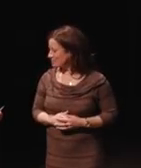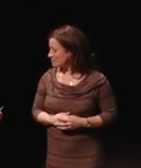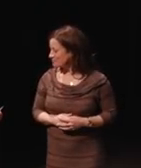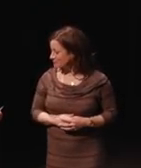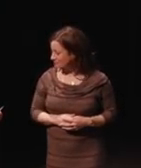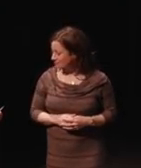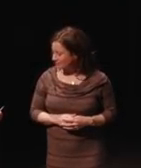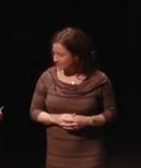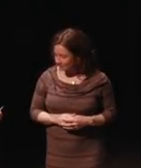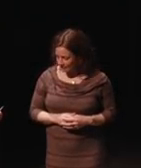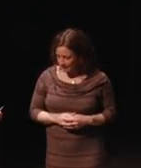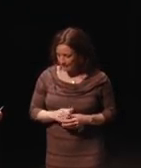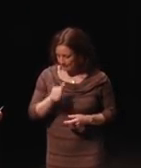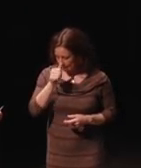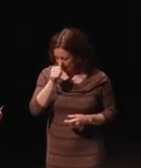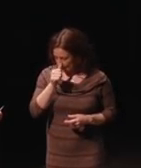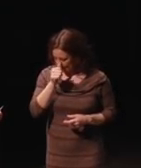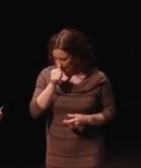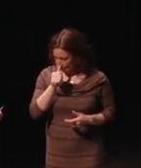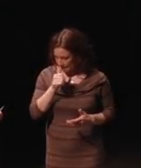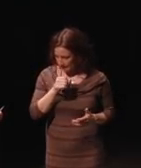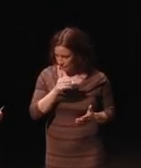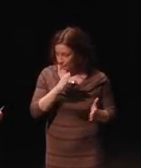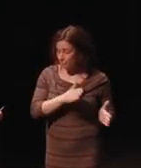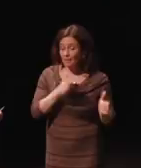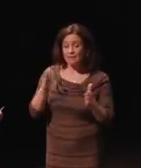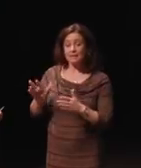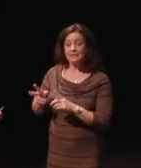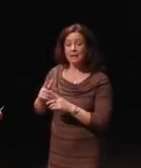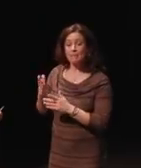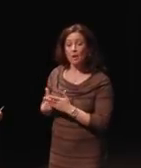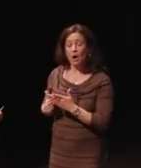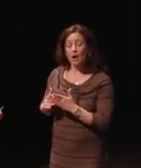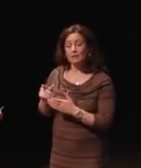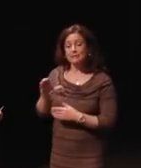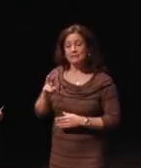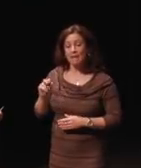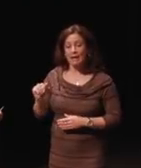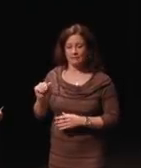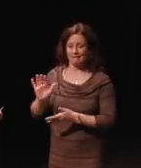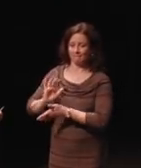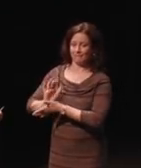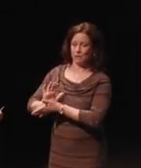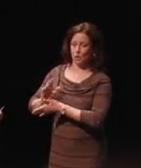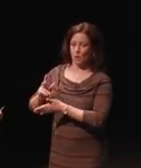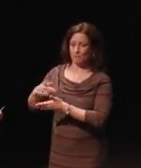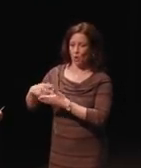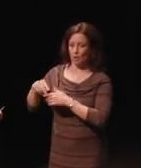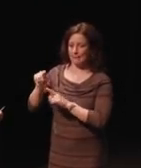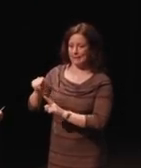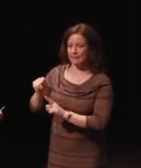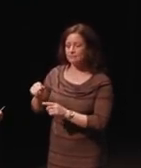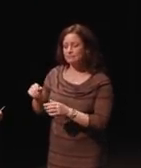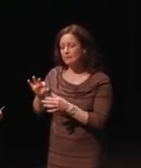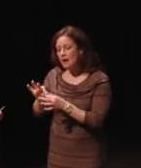And the second part of the CVAA is video programming. It covers, I say closed captioning